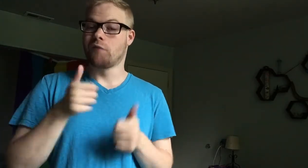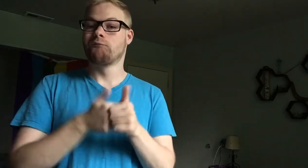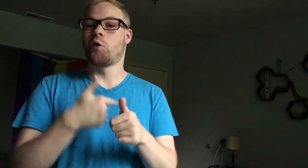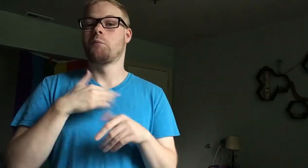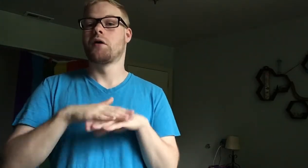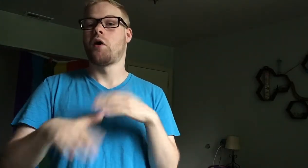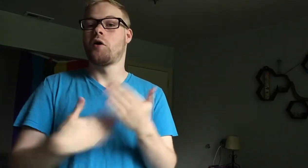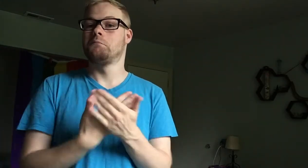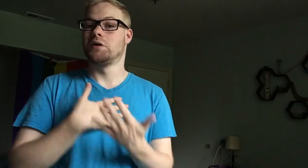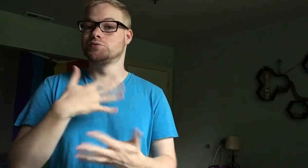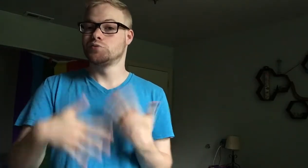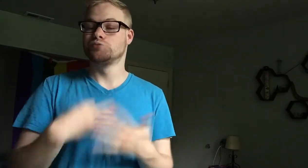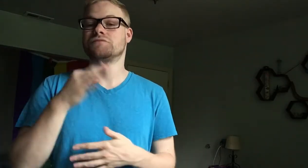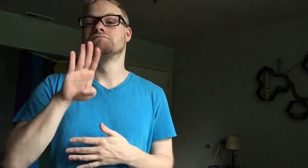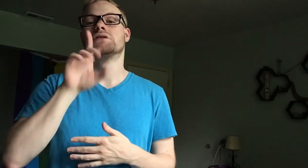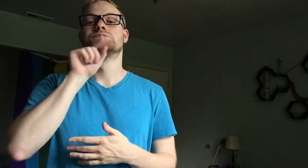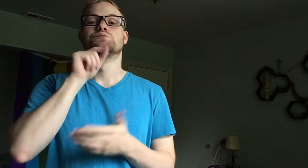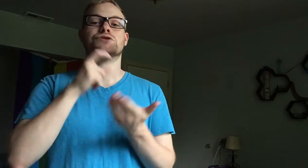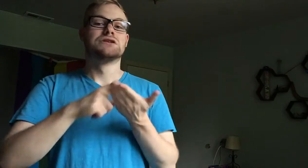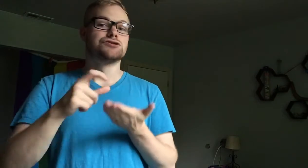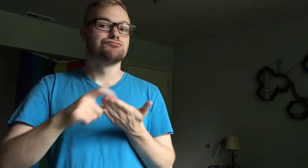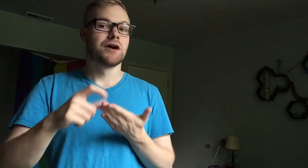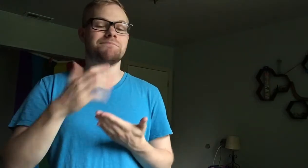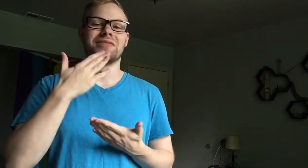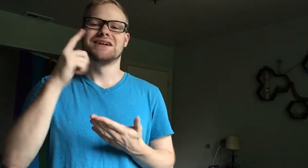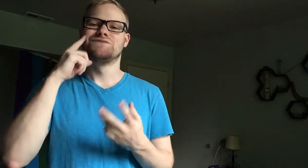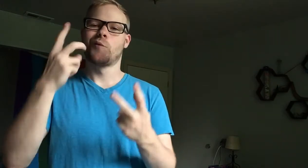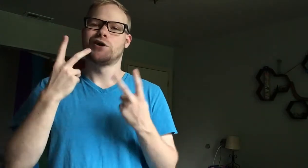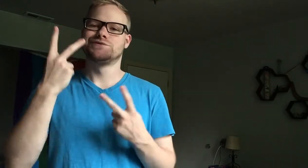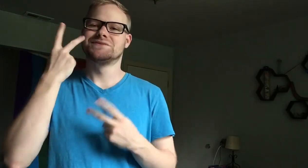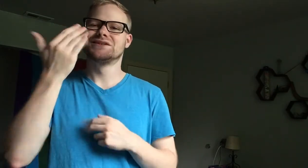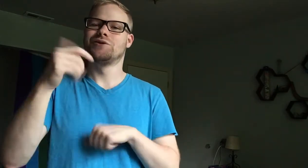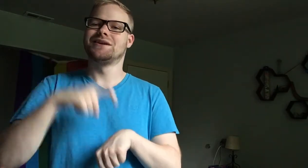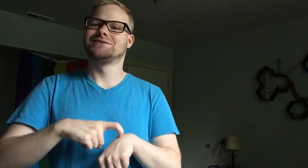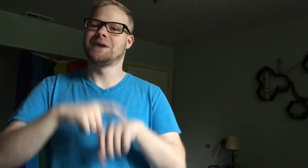Follow me on my socials - Facebook, Twitter, Instagram. Thanks for watching, see you next time.